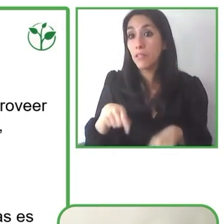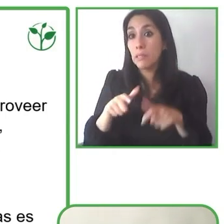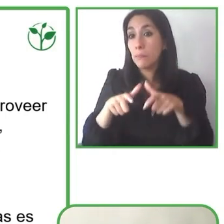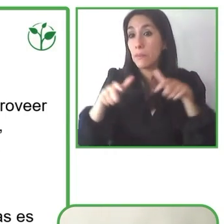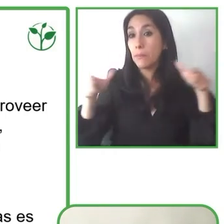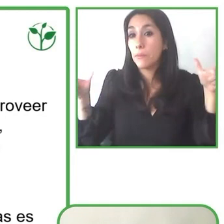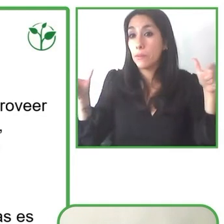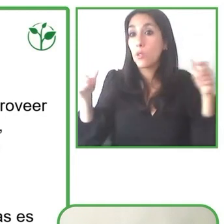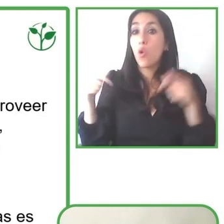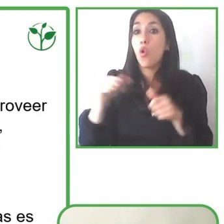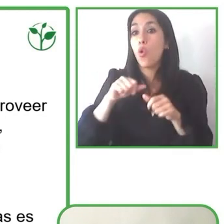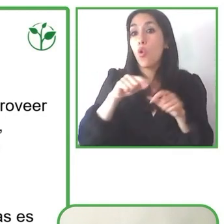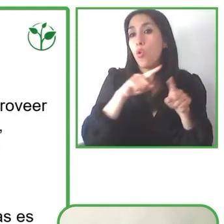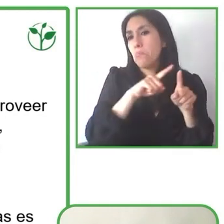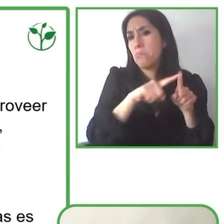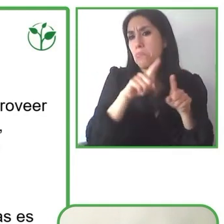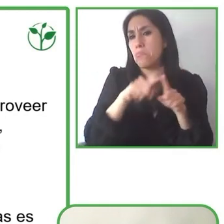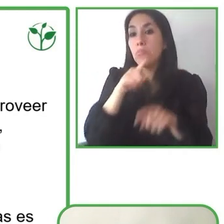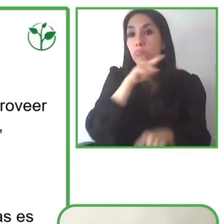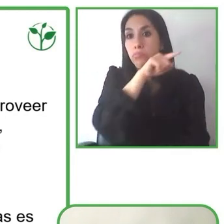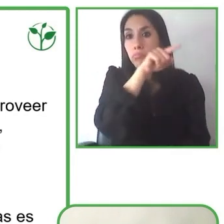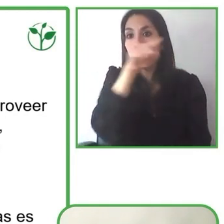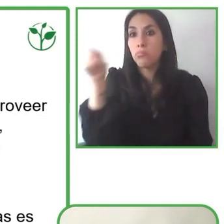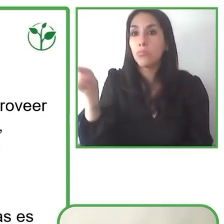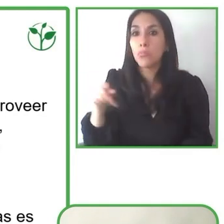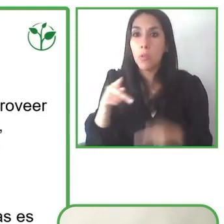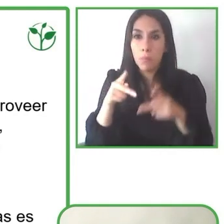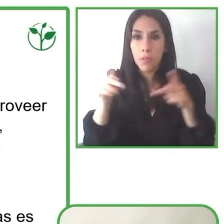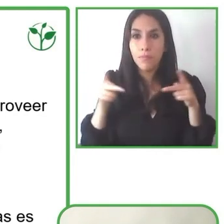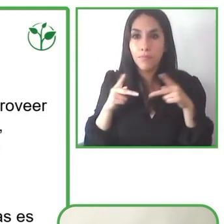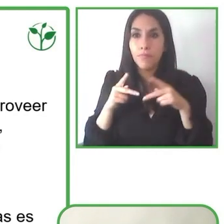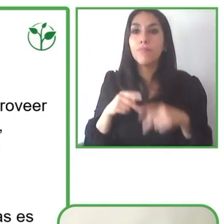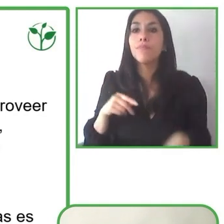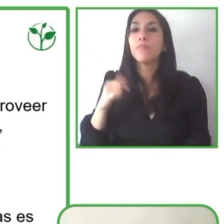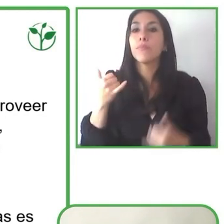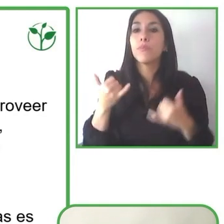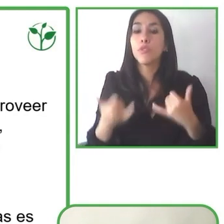to offer other types of tours. For example, yoga tours or tours